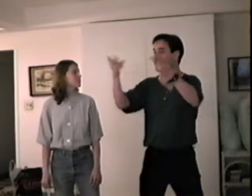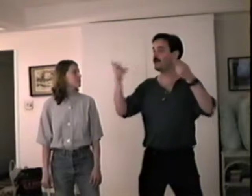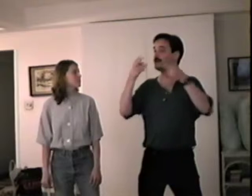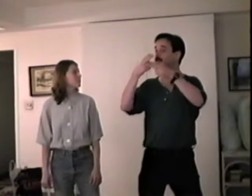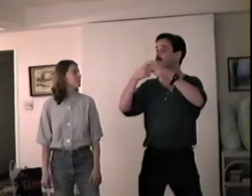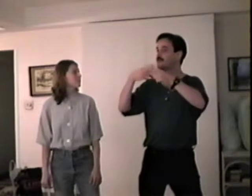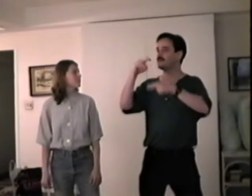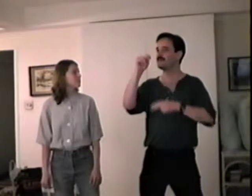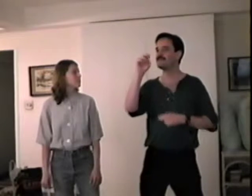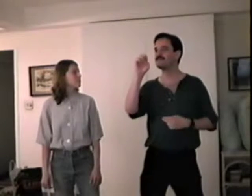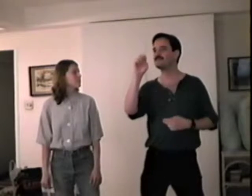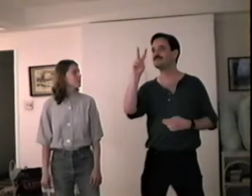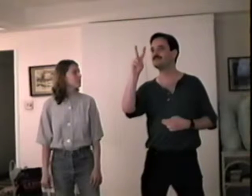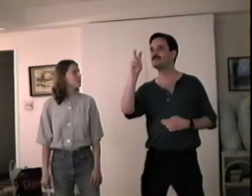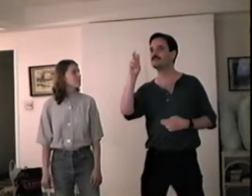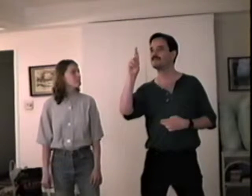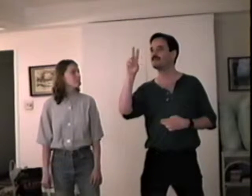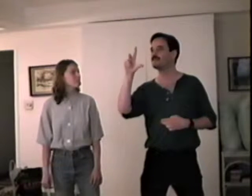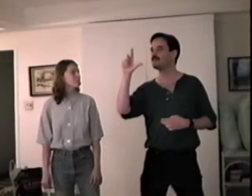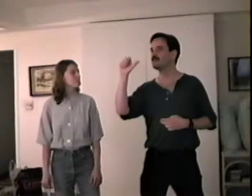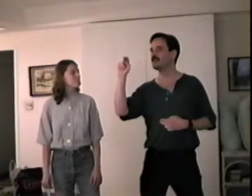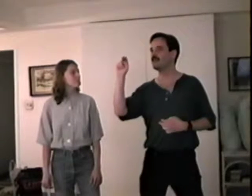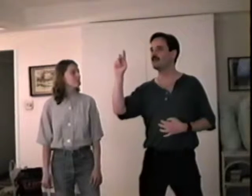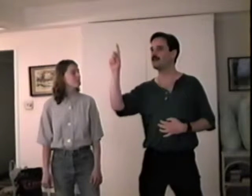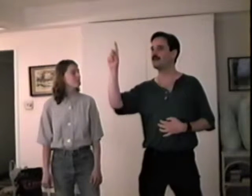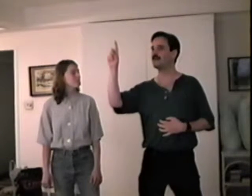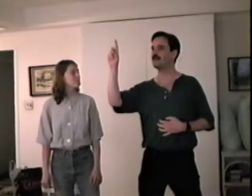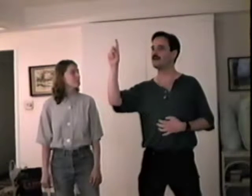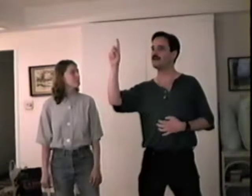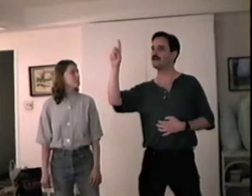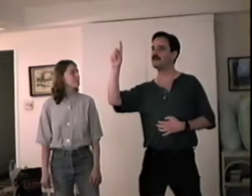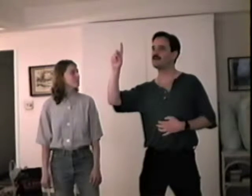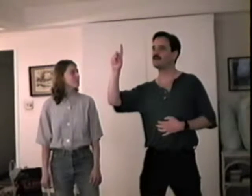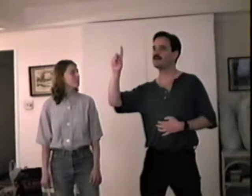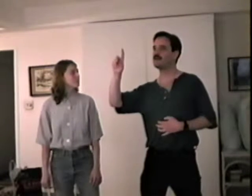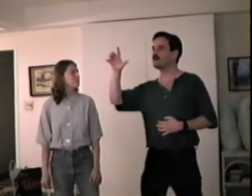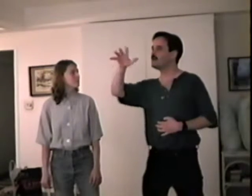Never Never Land.